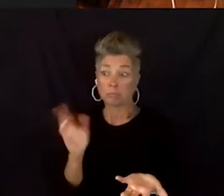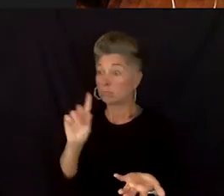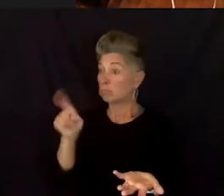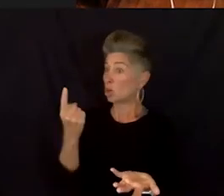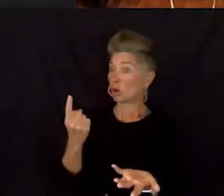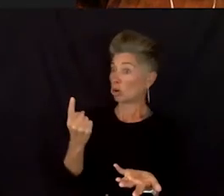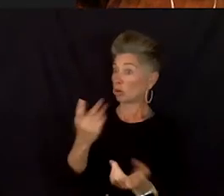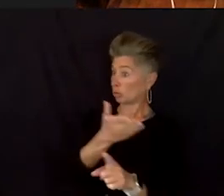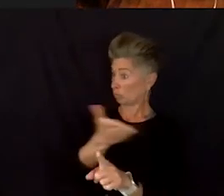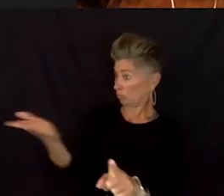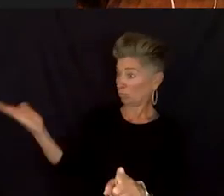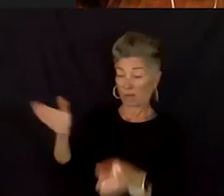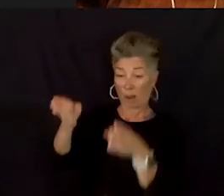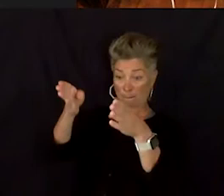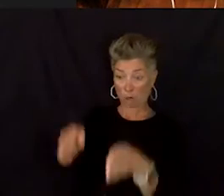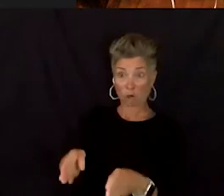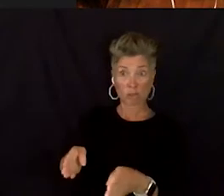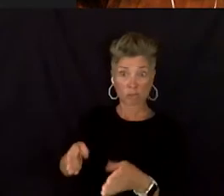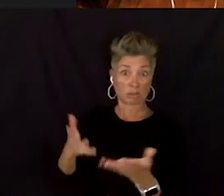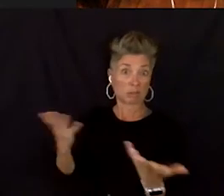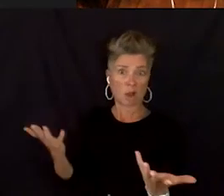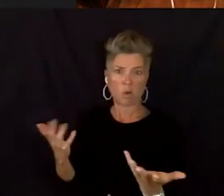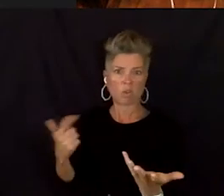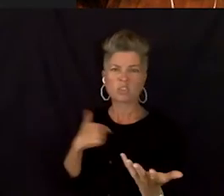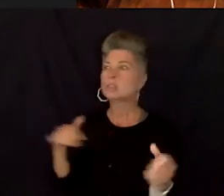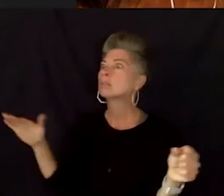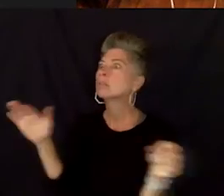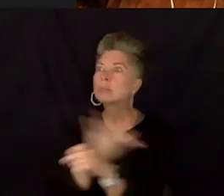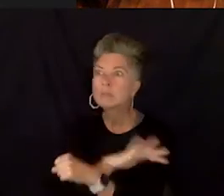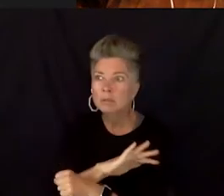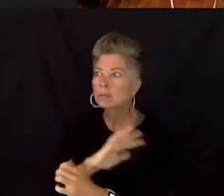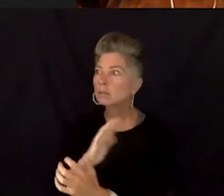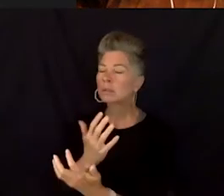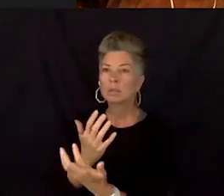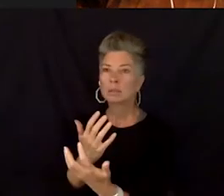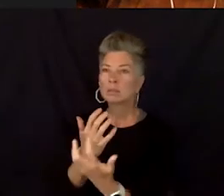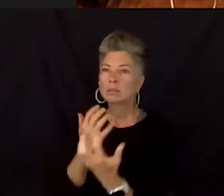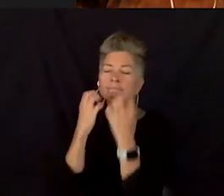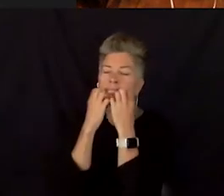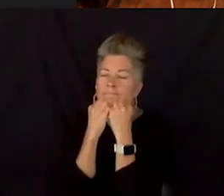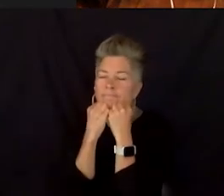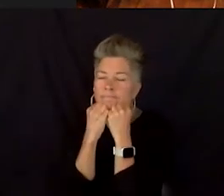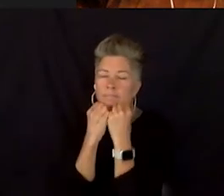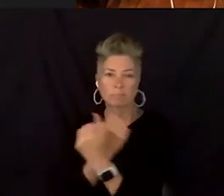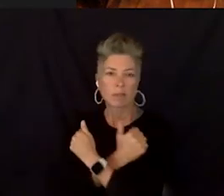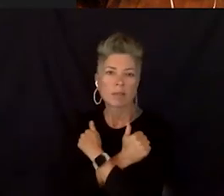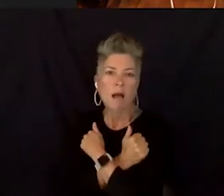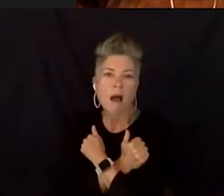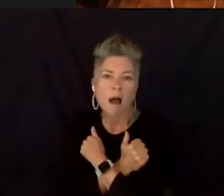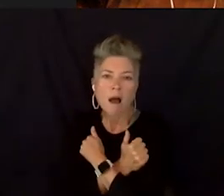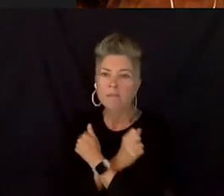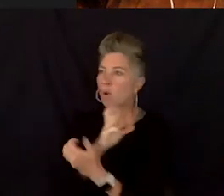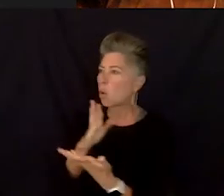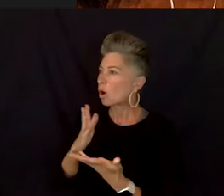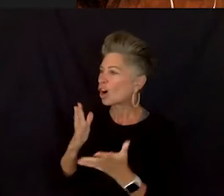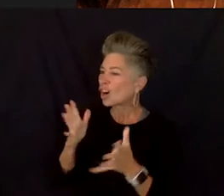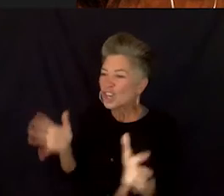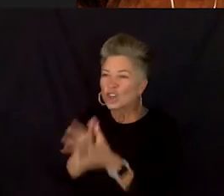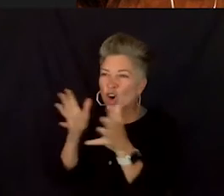So for me love is just like unapologetically loving or just pushing all positive energy towards people. Like we have so much negativity in the world.